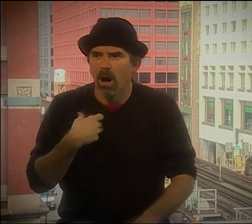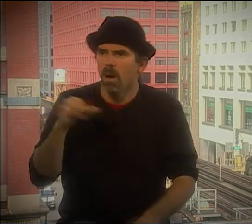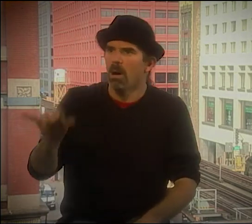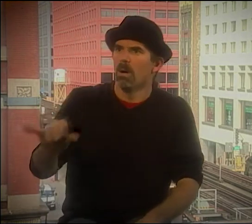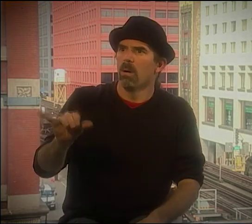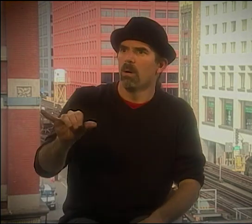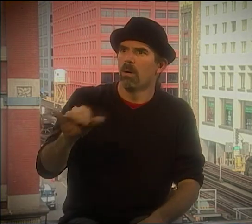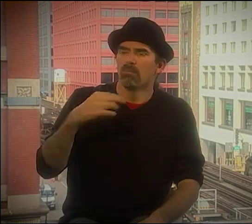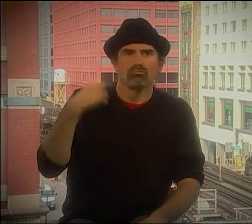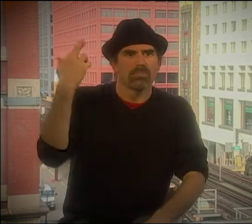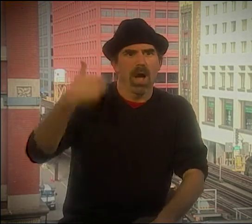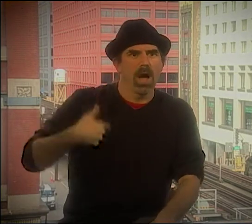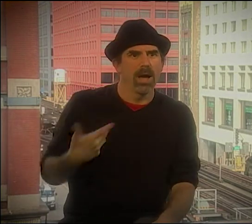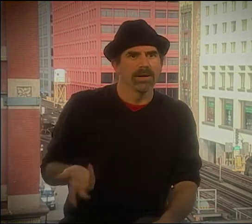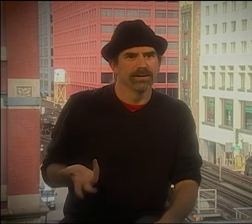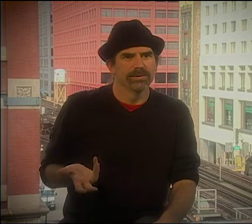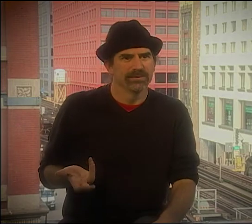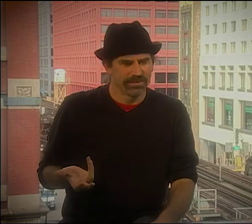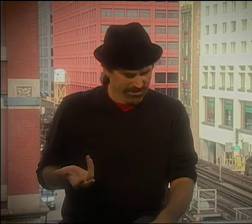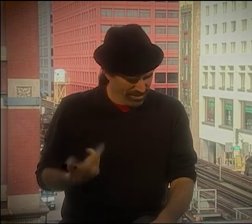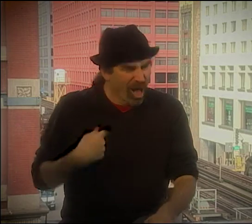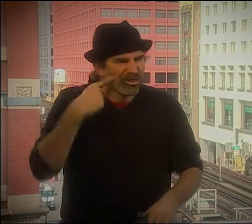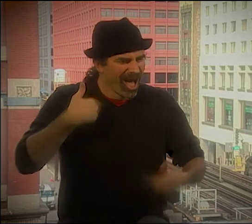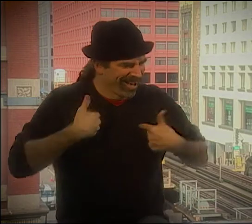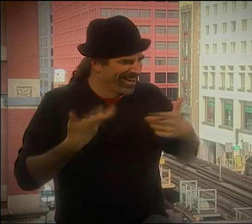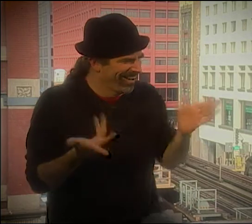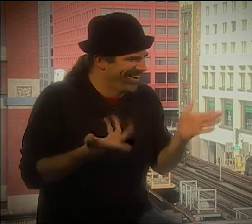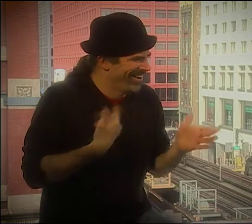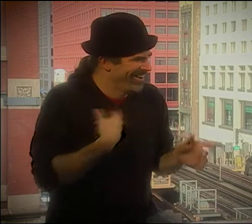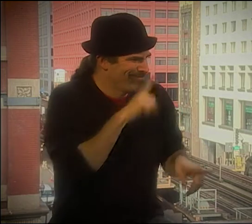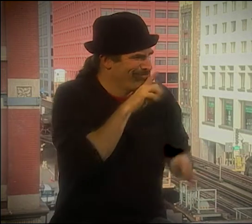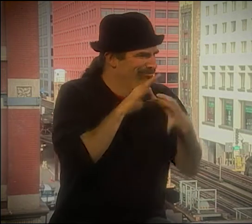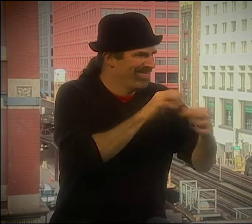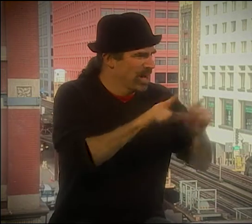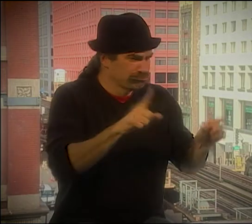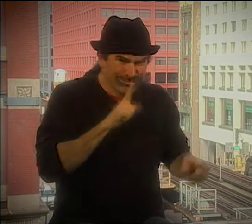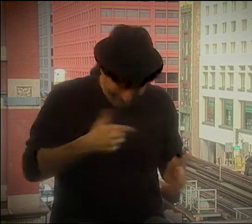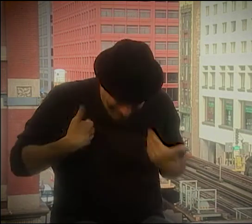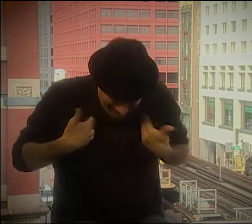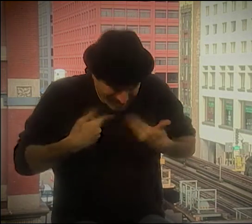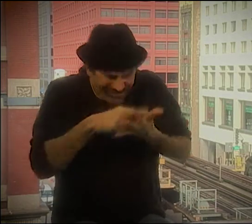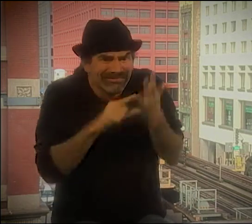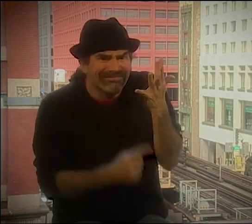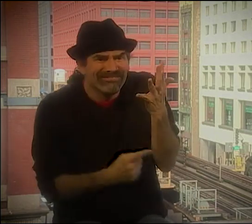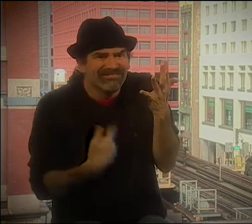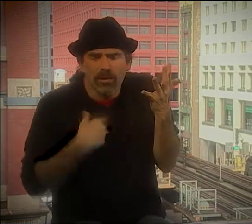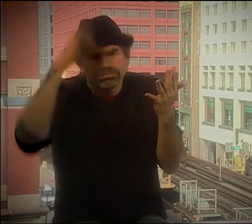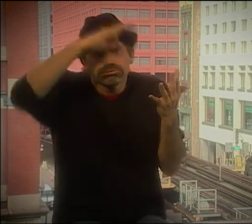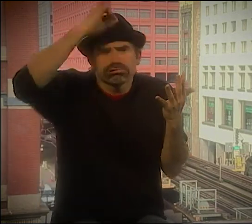A BEE SHAPE IS WALKING, AND THAT'S A CLASSIFIER, ALSO. HE SAID, "THAT'S A BIG PART